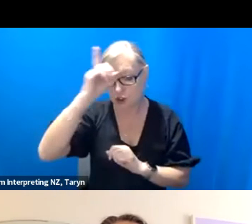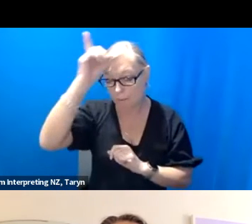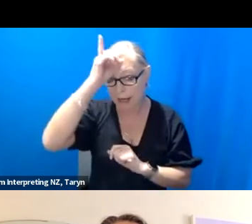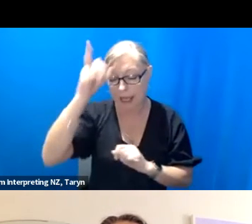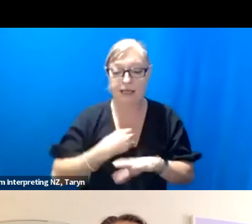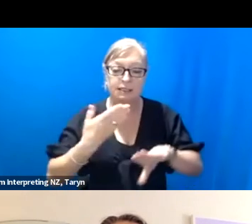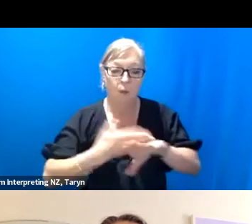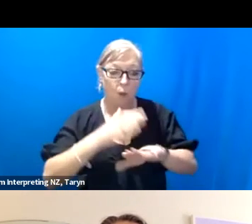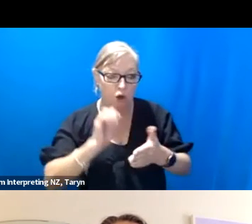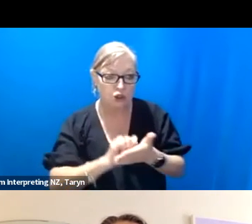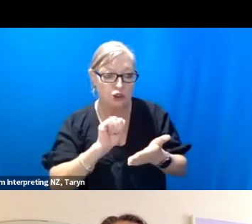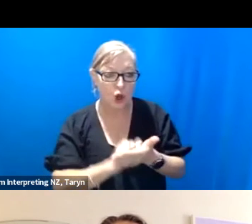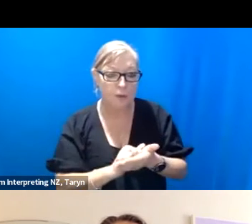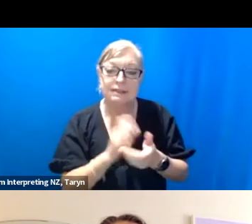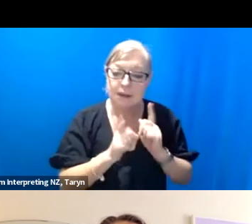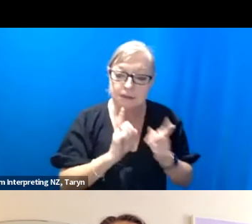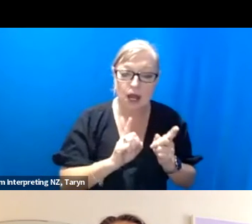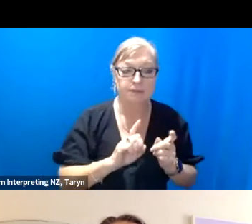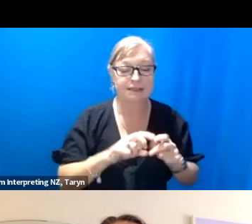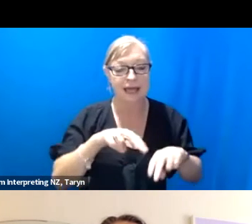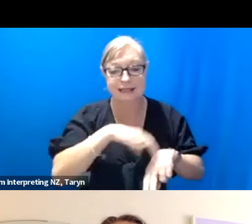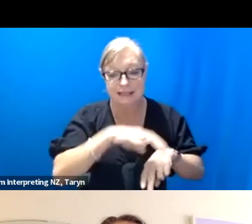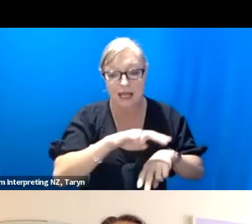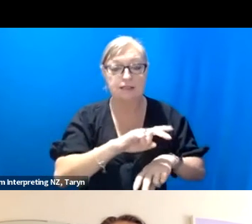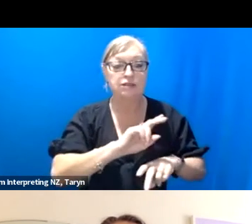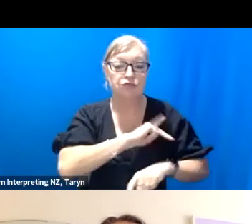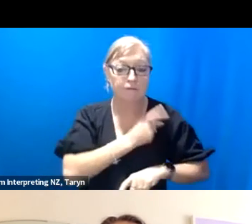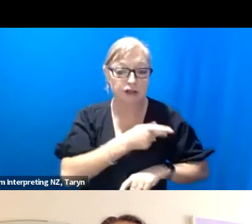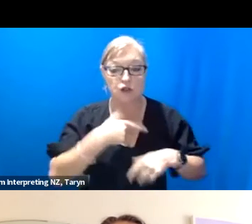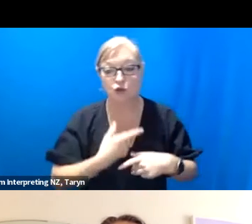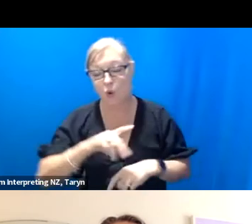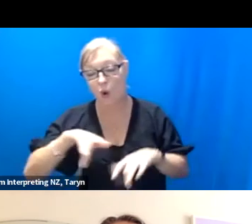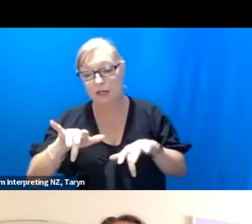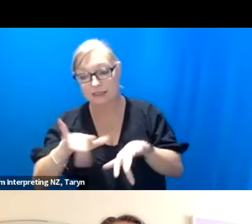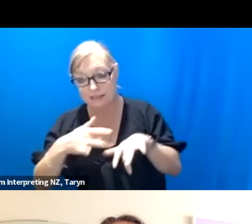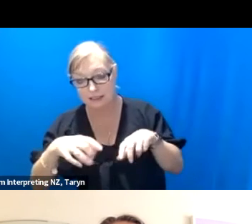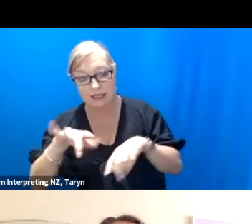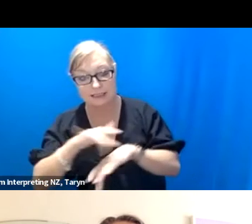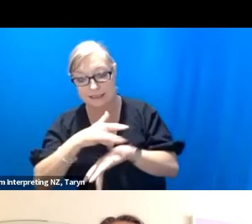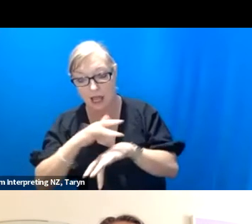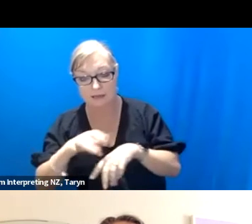Like sometimes dance professionals, sometimes dance students or local community. So that's